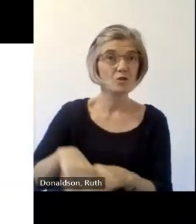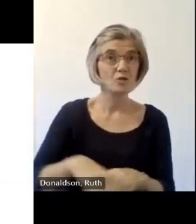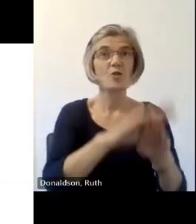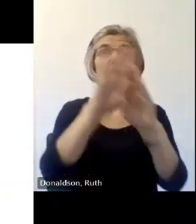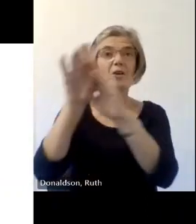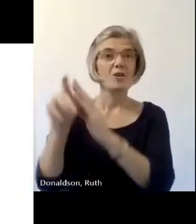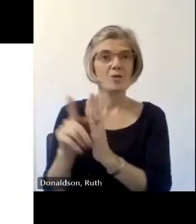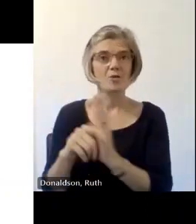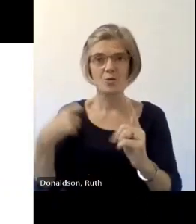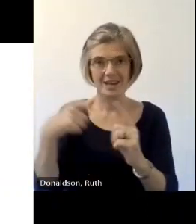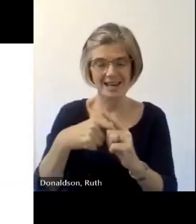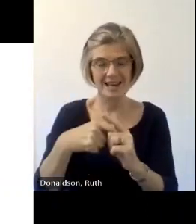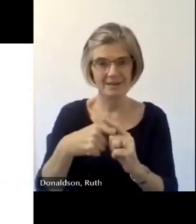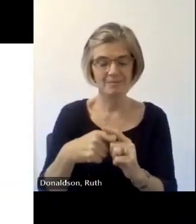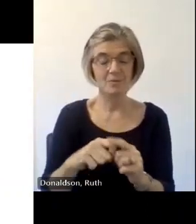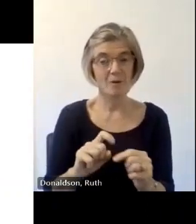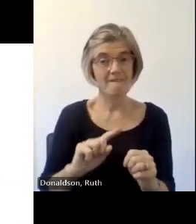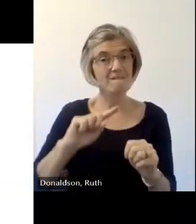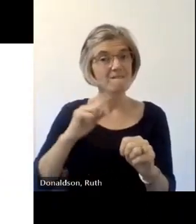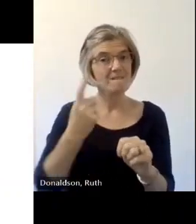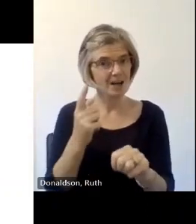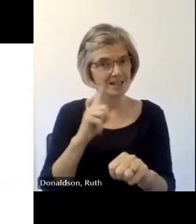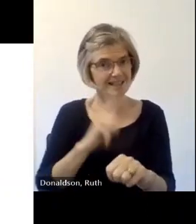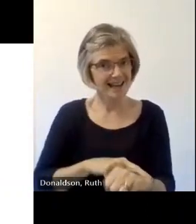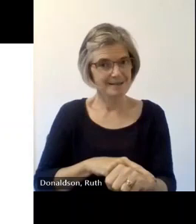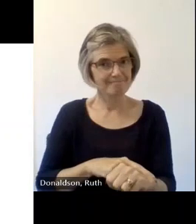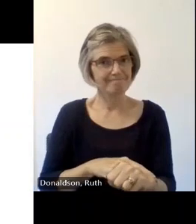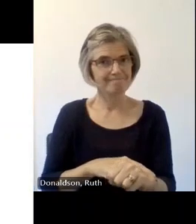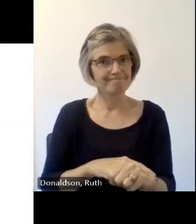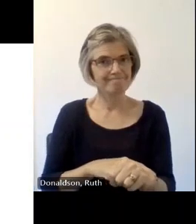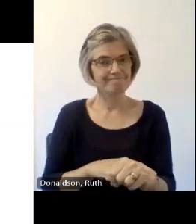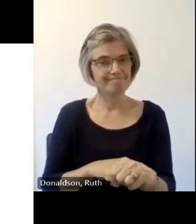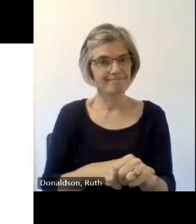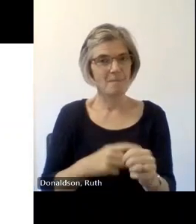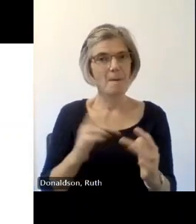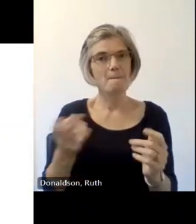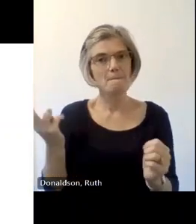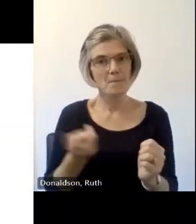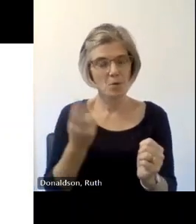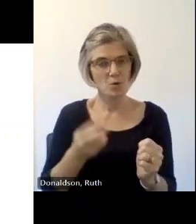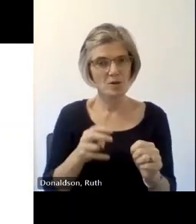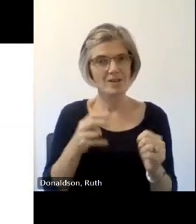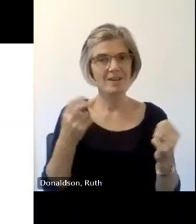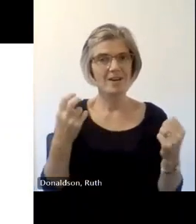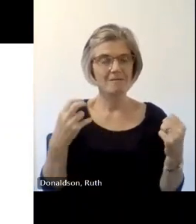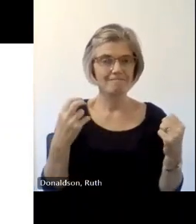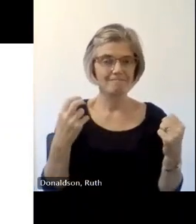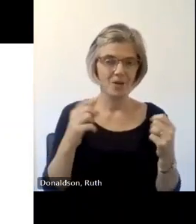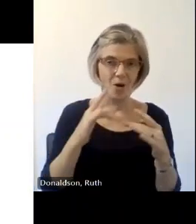the room today or whether we're in the teams call so please be patient and be kind just if there is